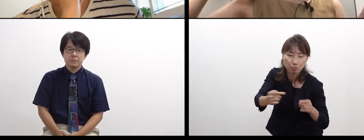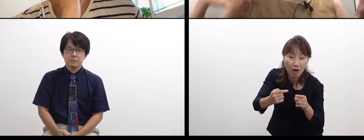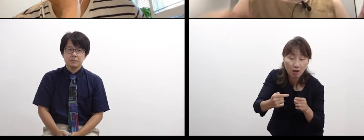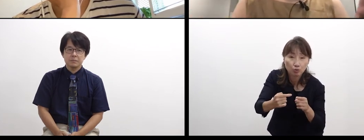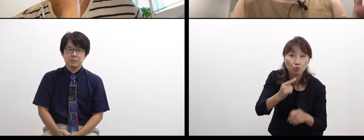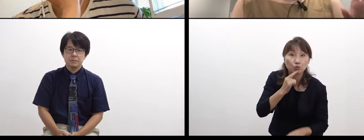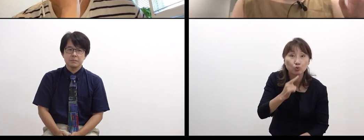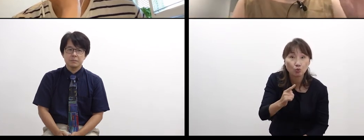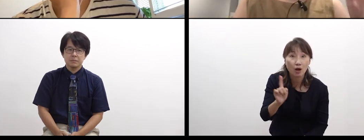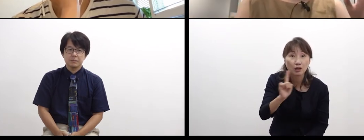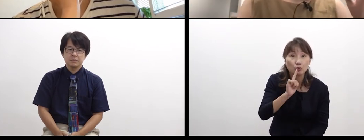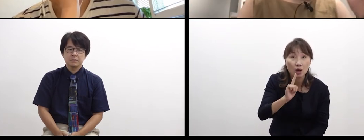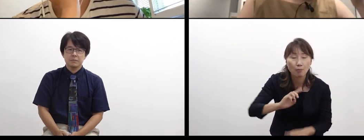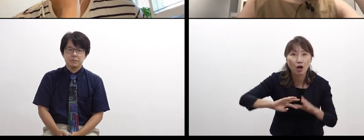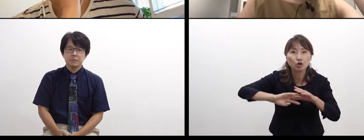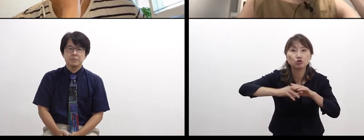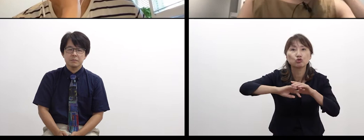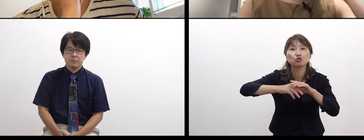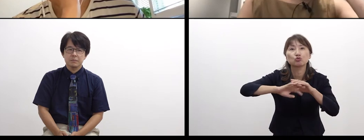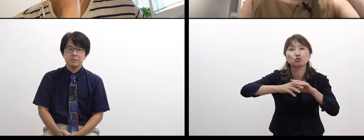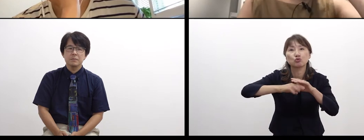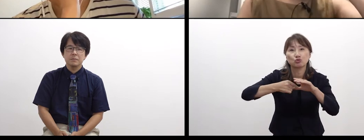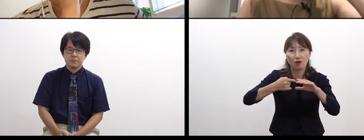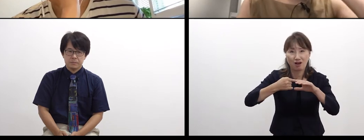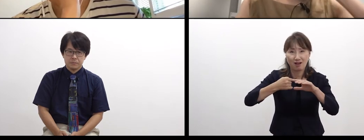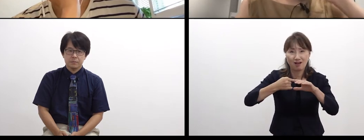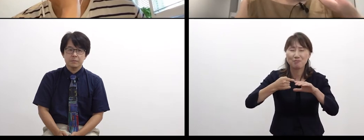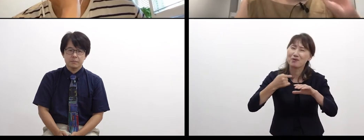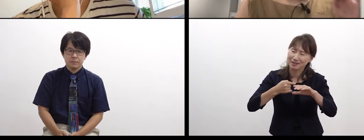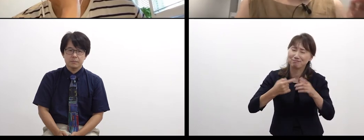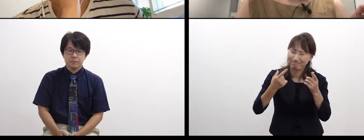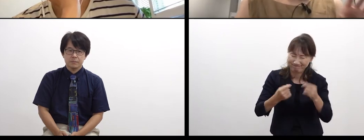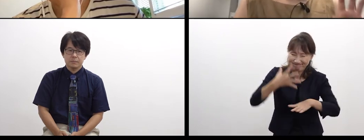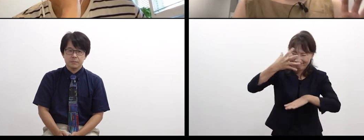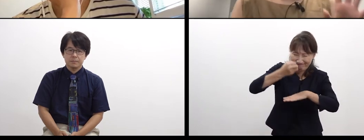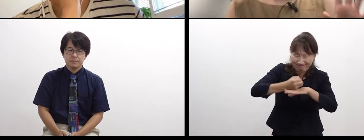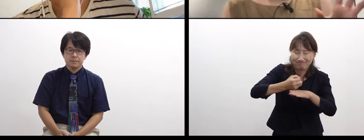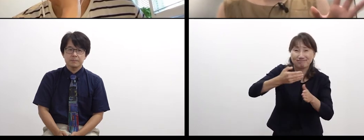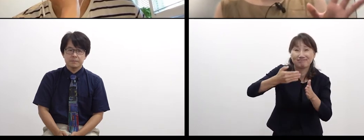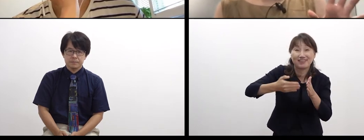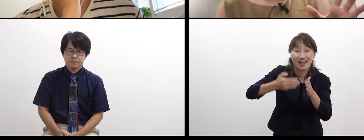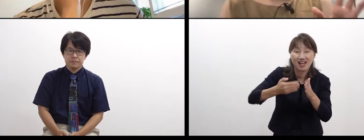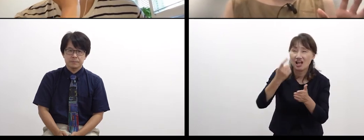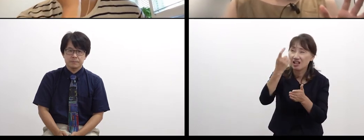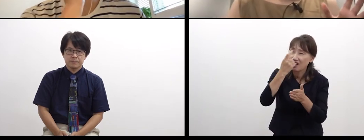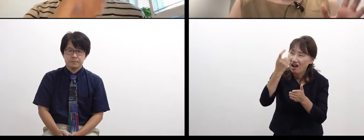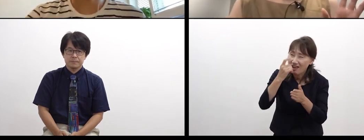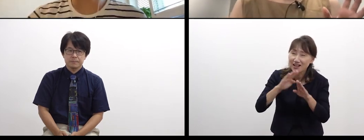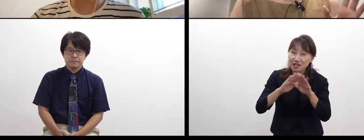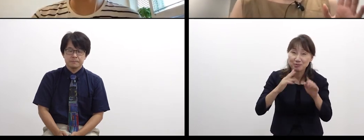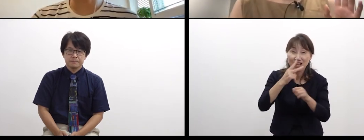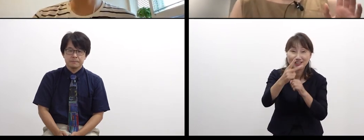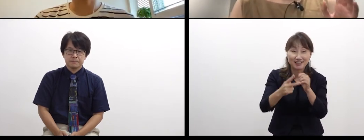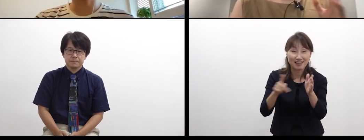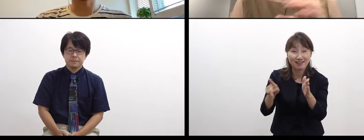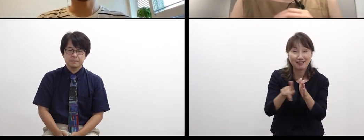Though it’s only been 2 years since I started learning it,